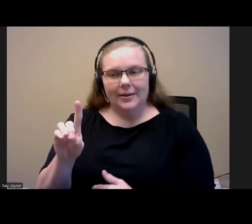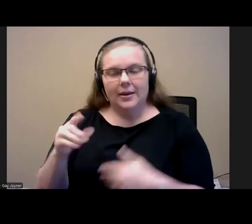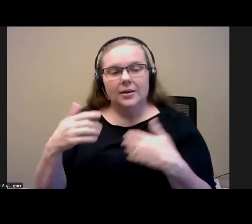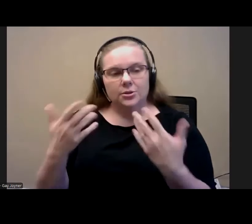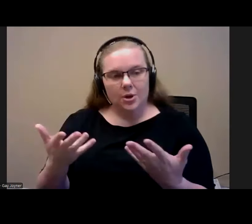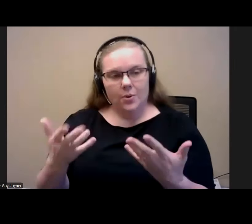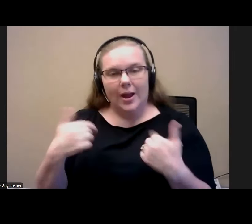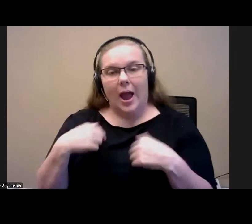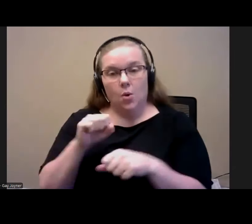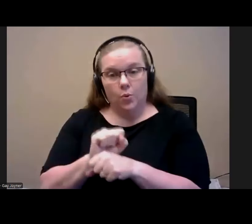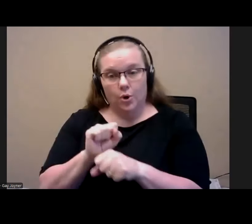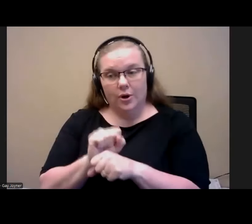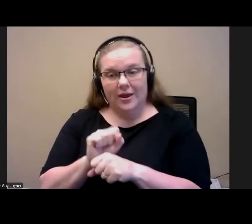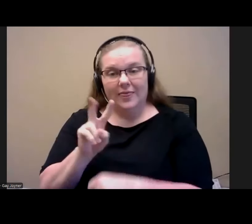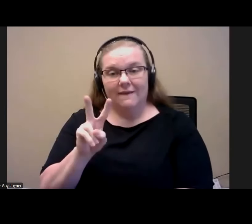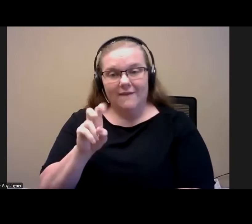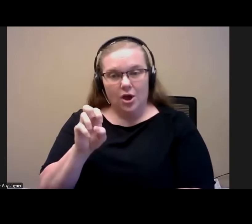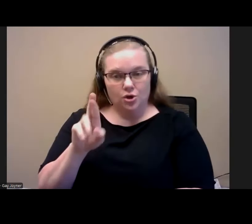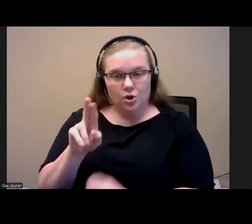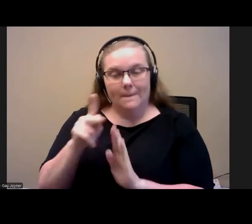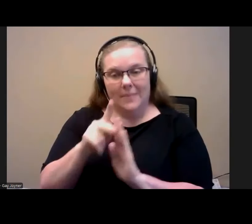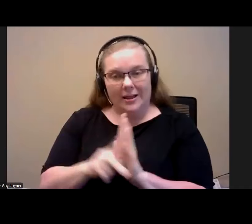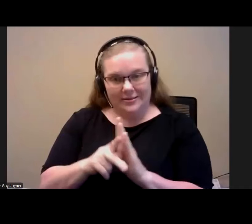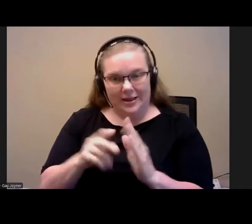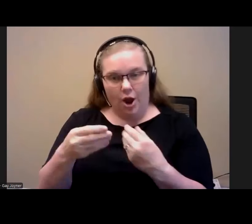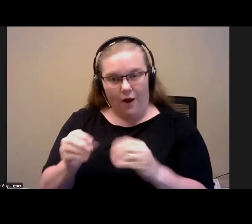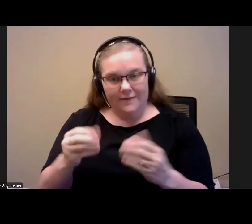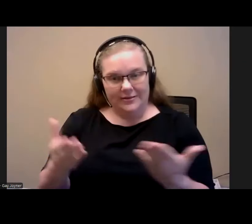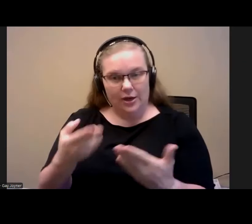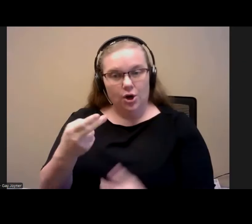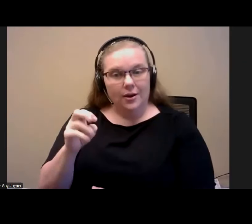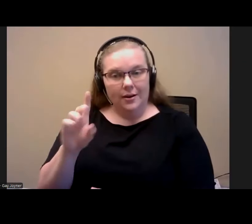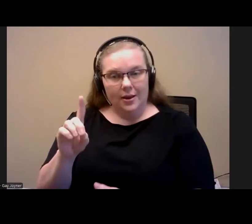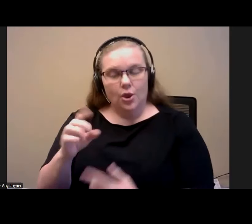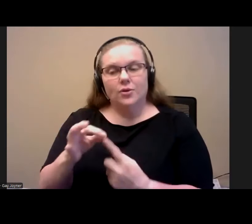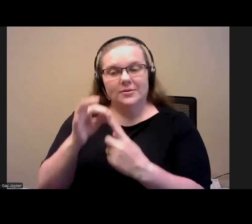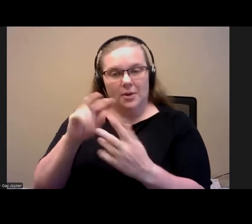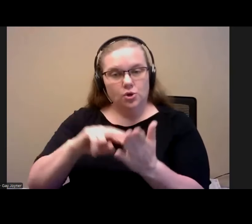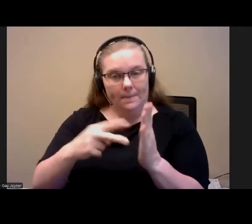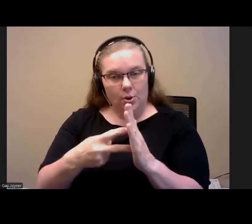I work in the voucher policy office here at HUD on some of our special-purpose voucher programs.